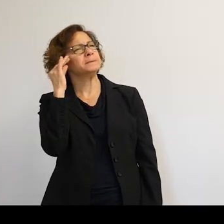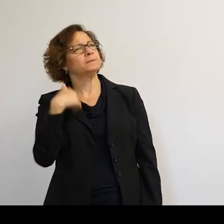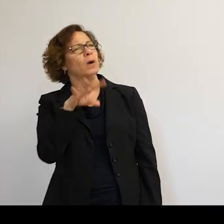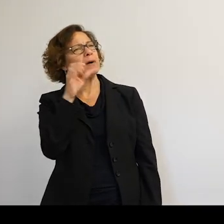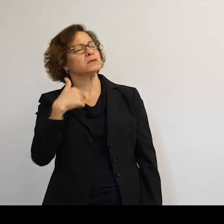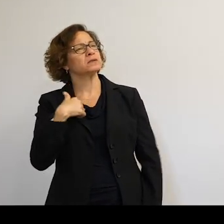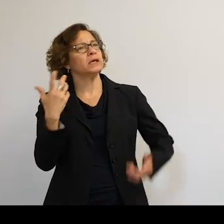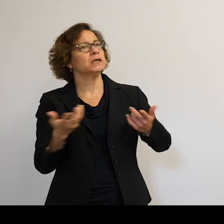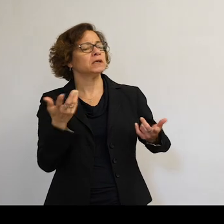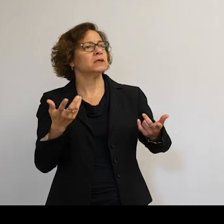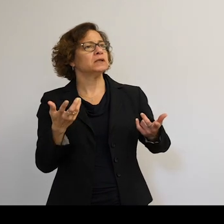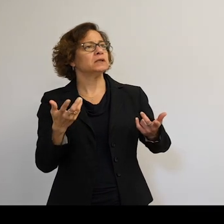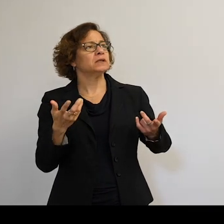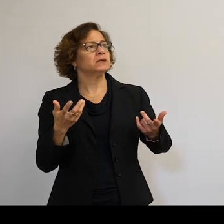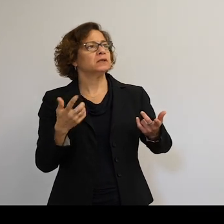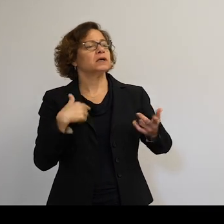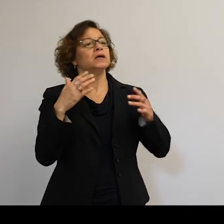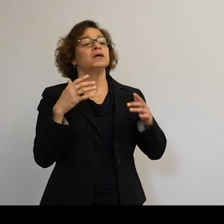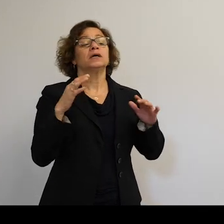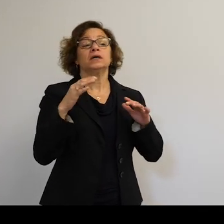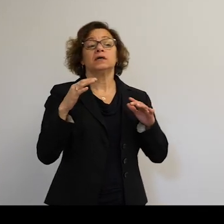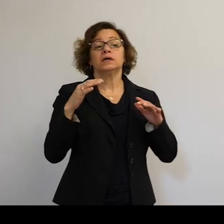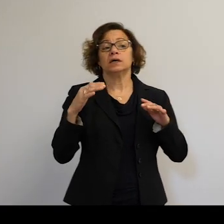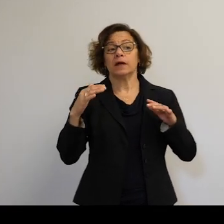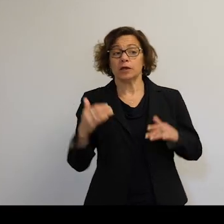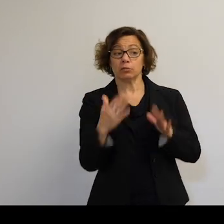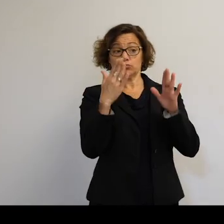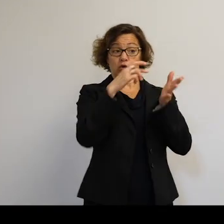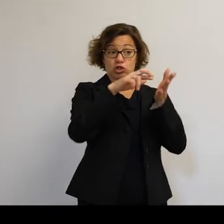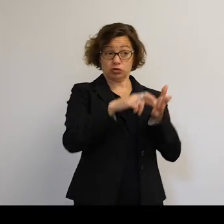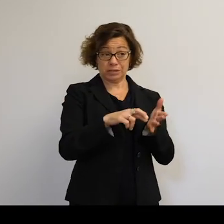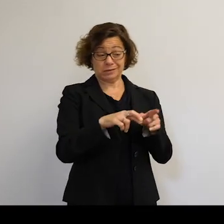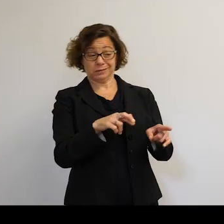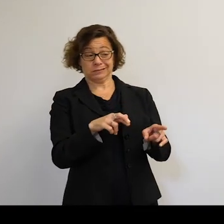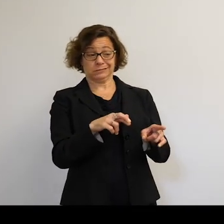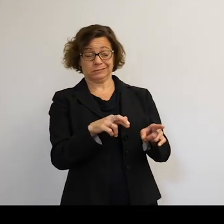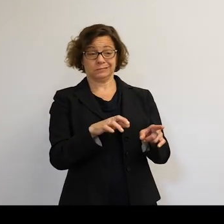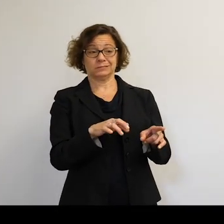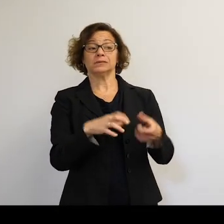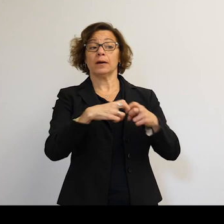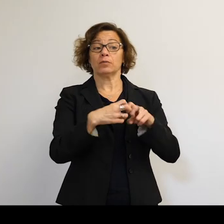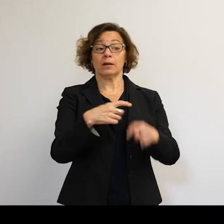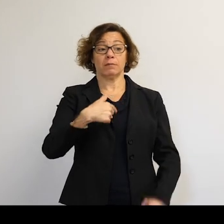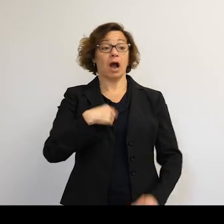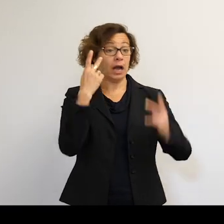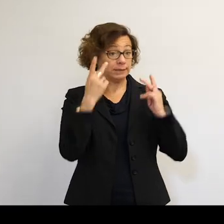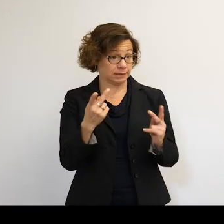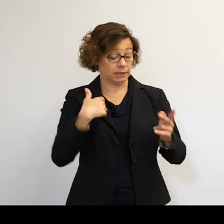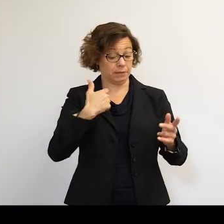It's the approach to research sometimes. So the problem as I see it as a researcher is